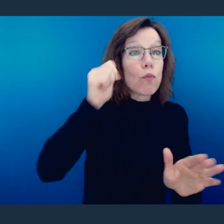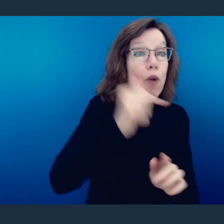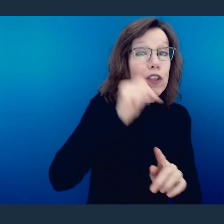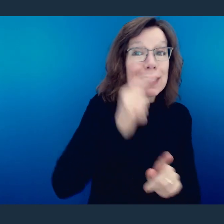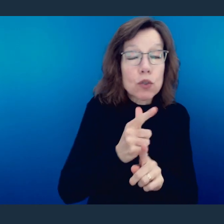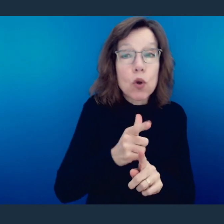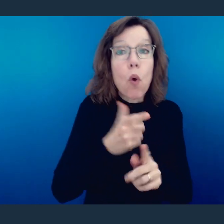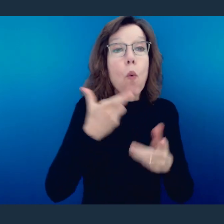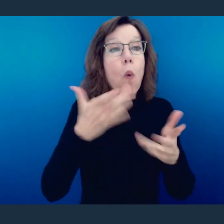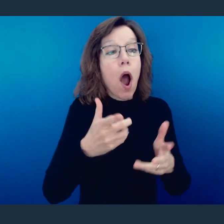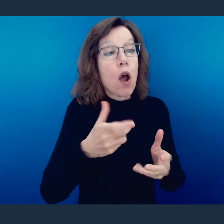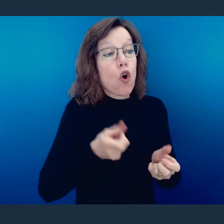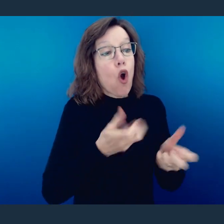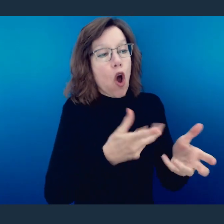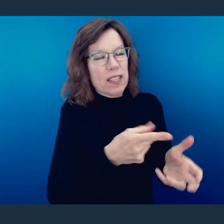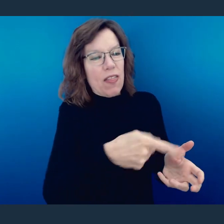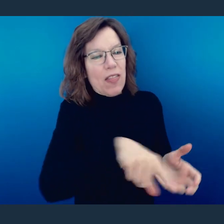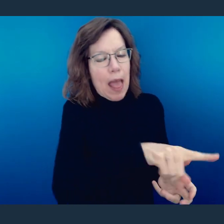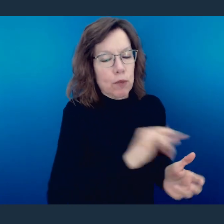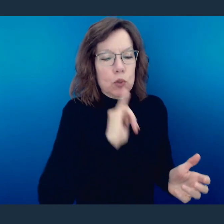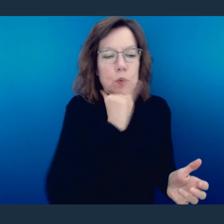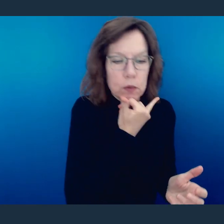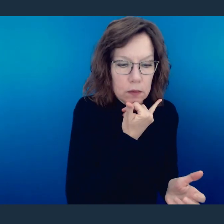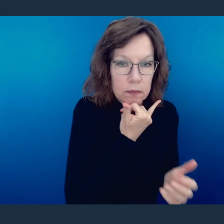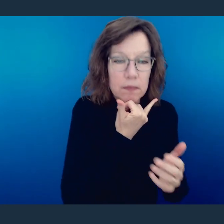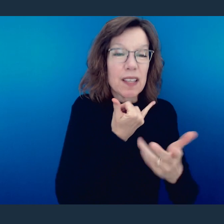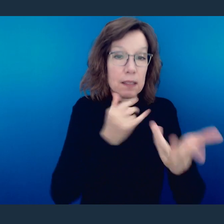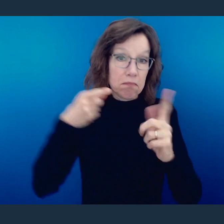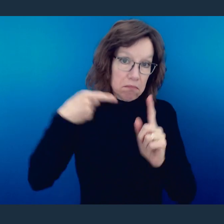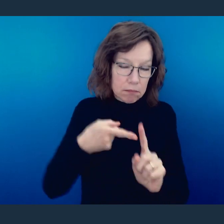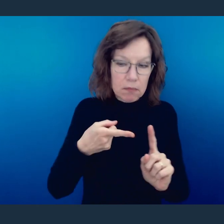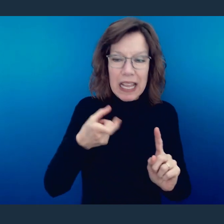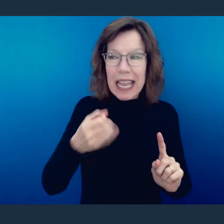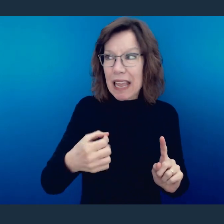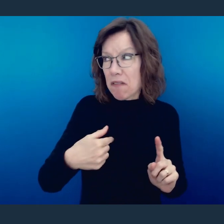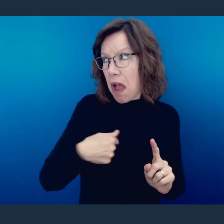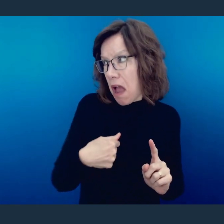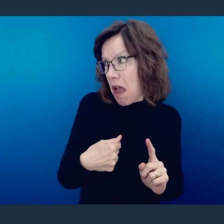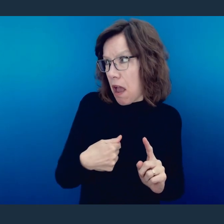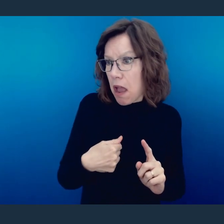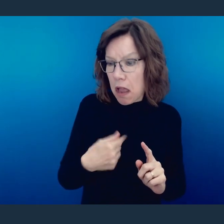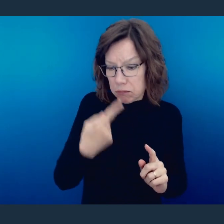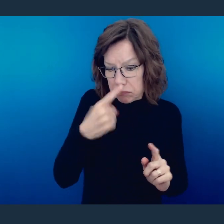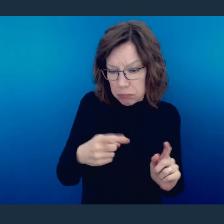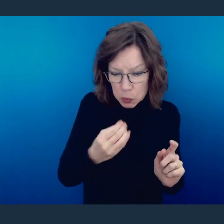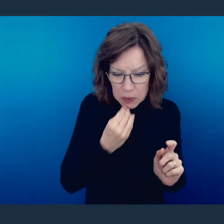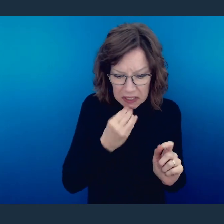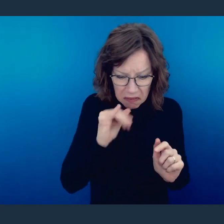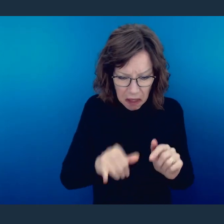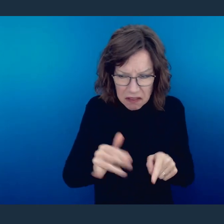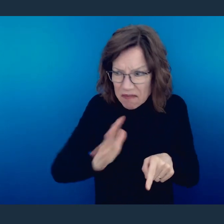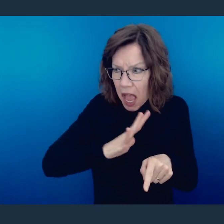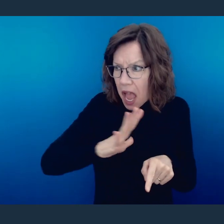or sister in this case. What he's saying is, if you don't have a problem with what is here